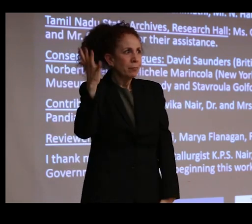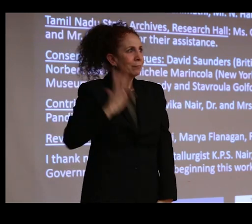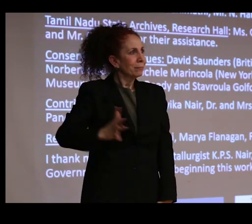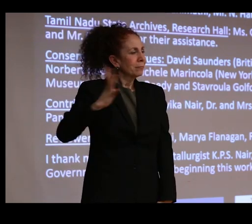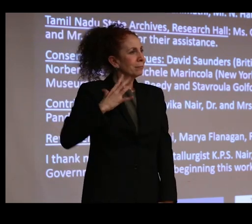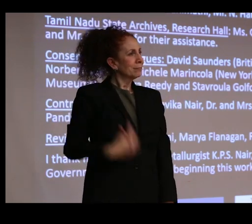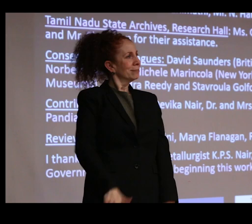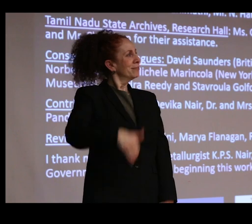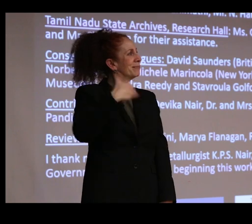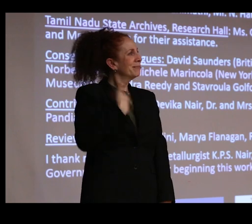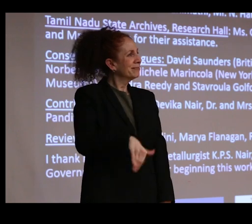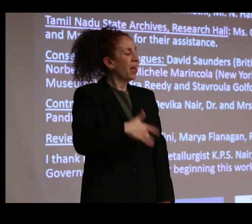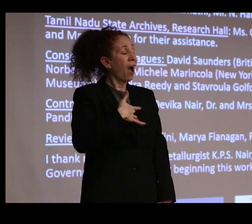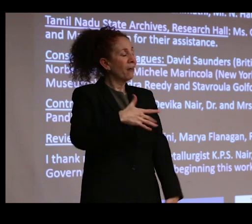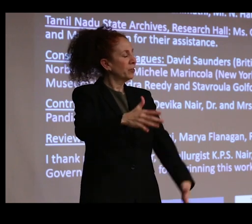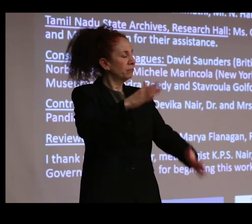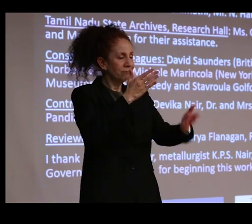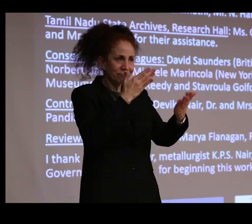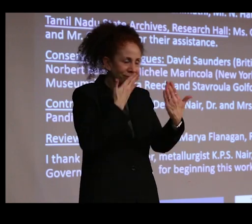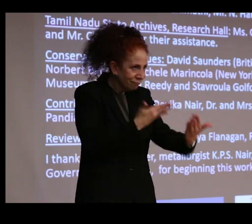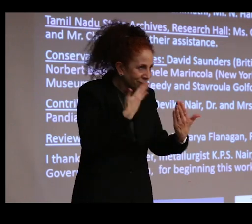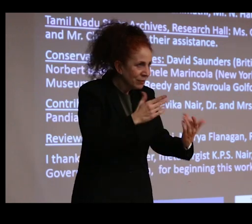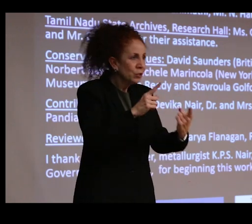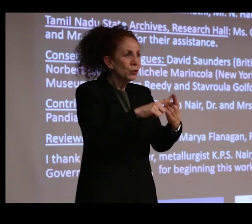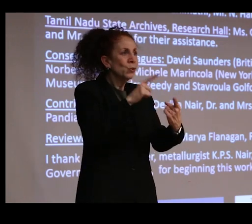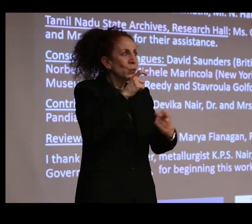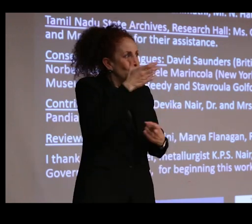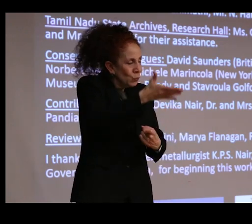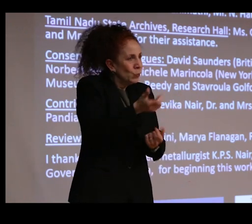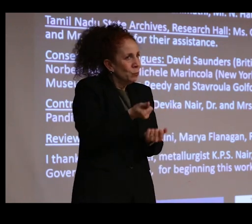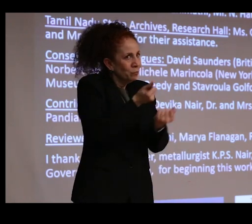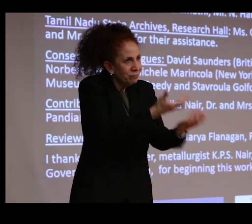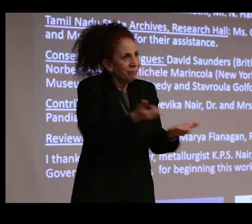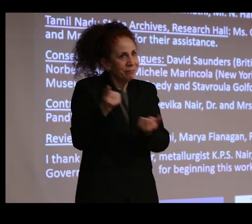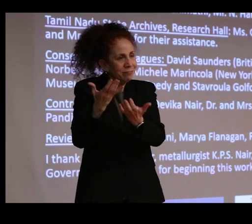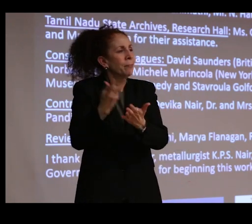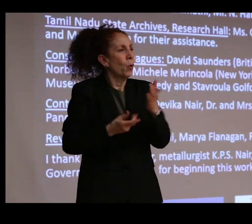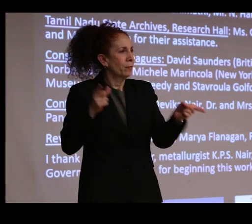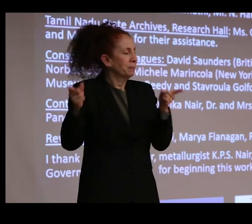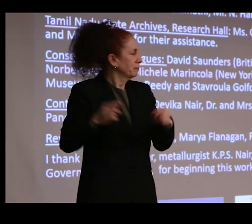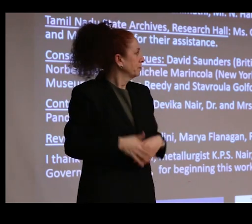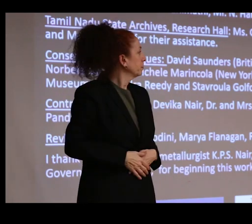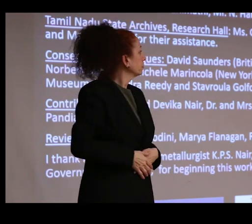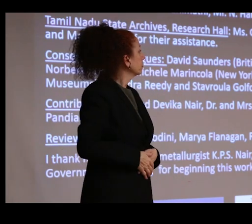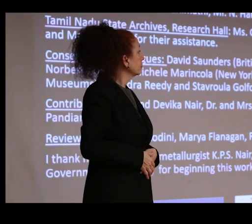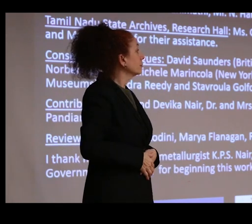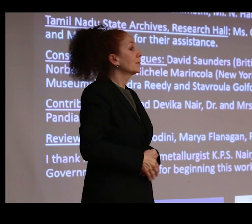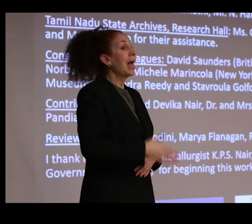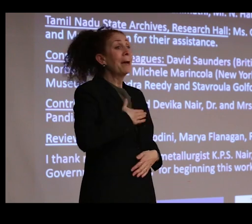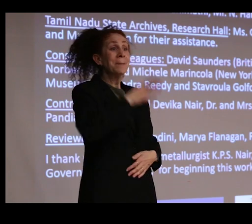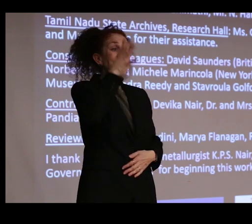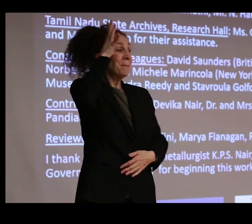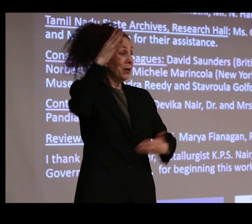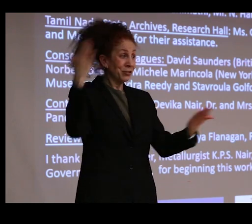So I am especially indebted to these institutions for letting me meet him again. I'm also happy that my parents are here in the audience.